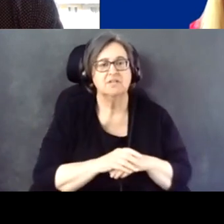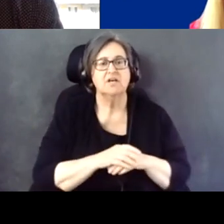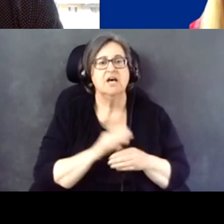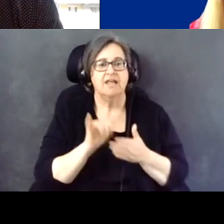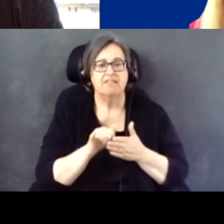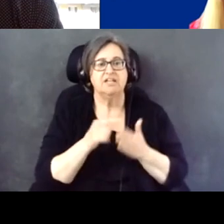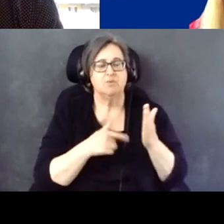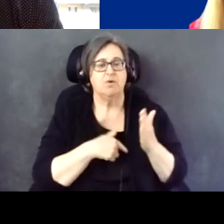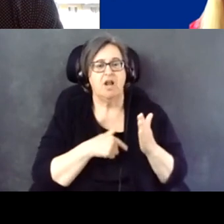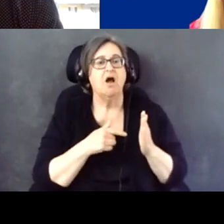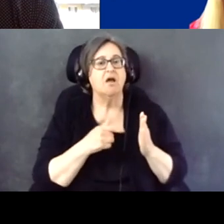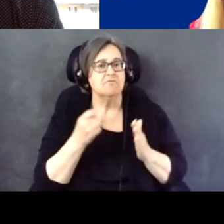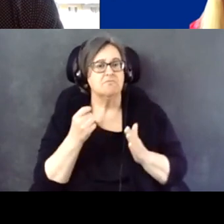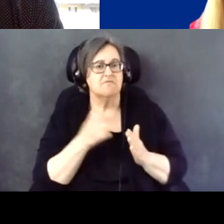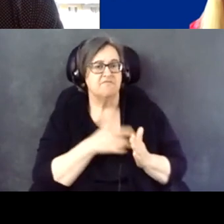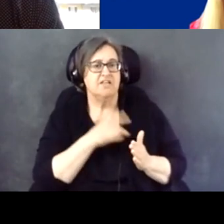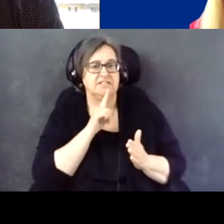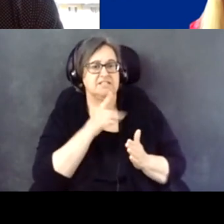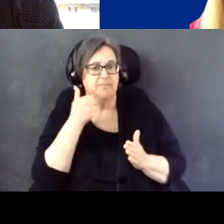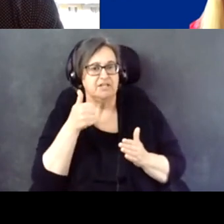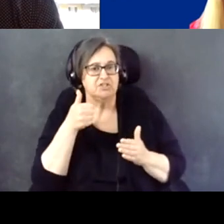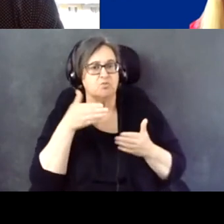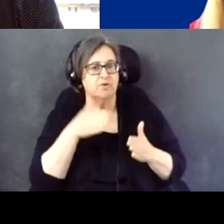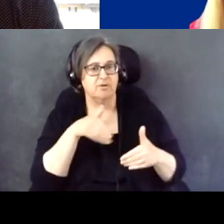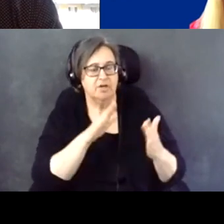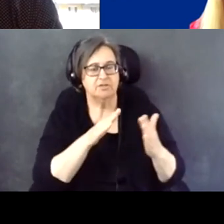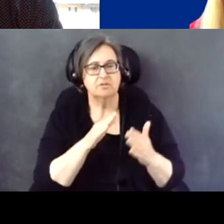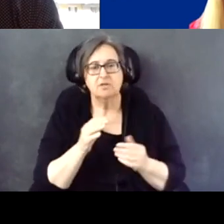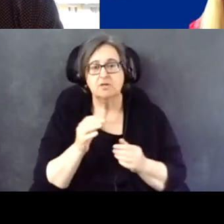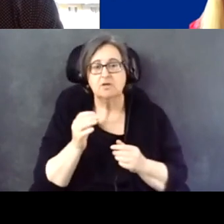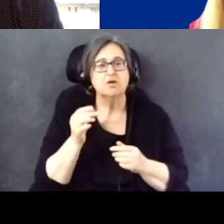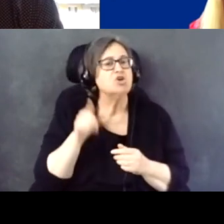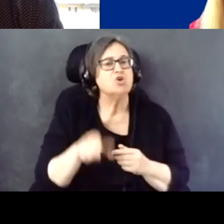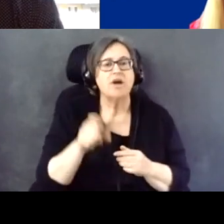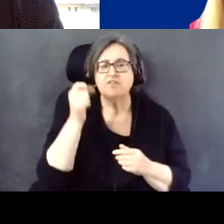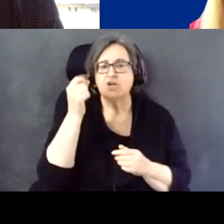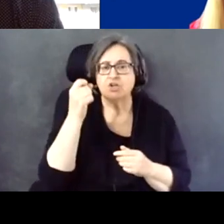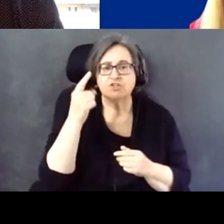With the understanding that you're not dealing with the people that we used to deal with.